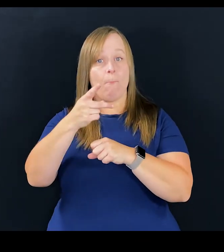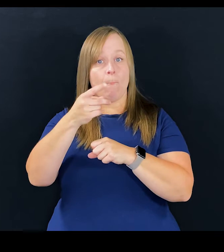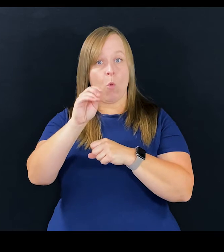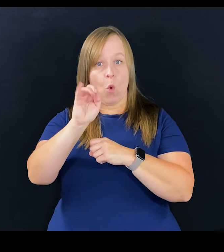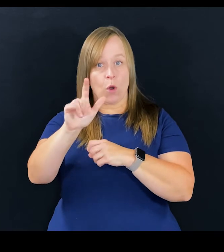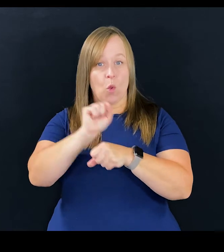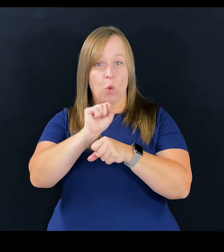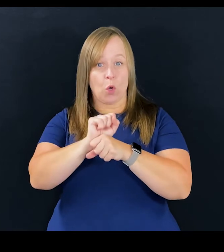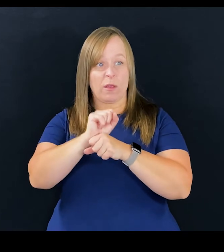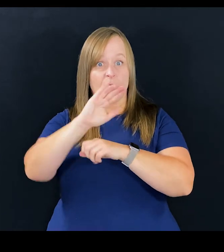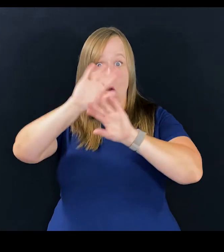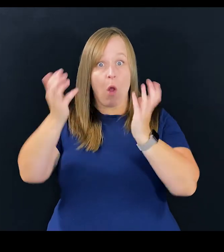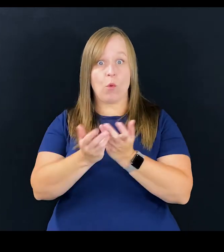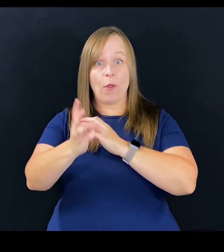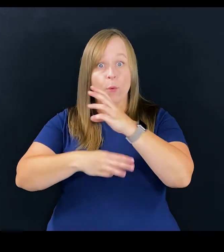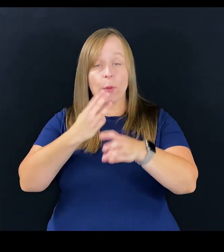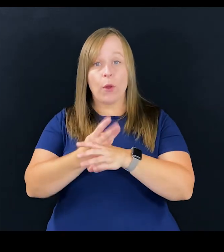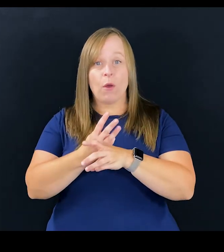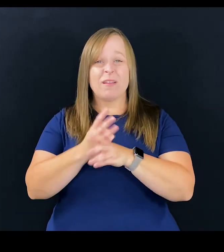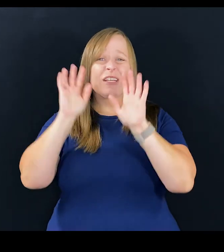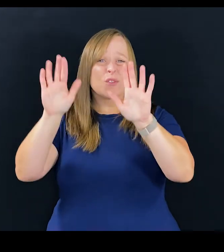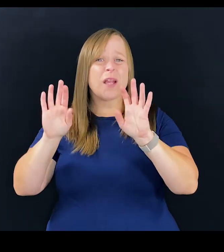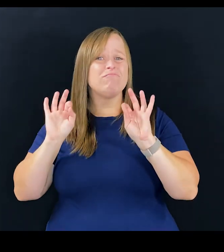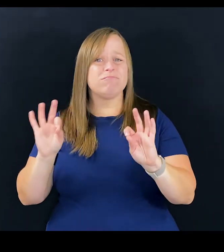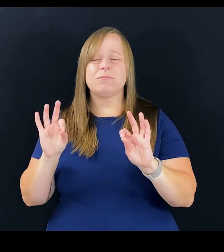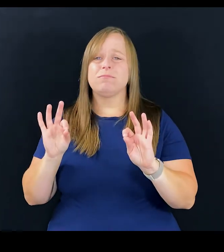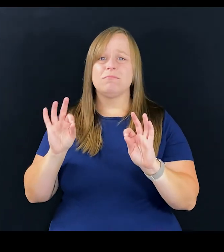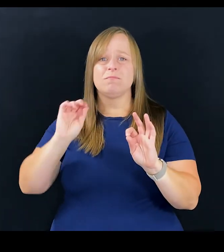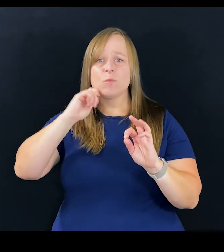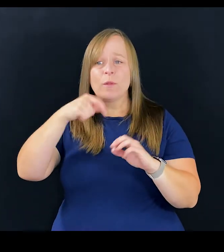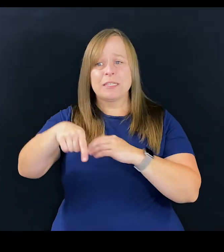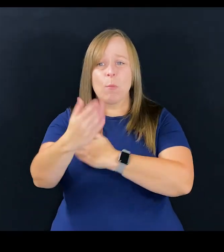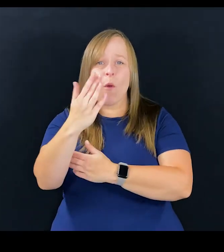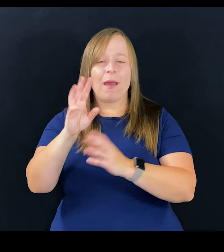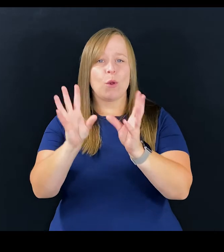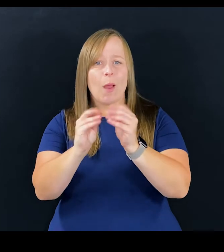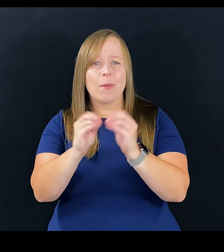that we've been working on around the world, and that's great, this morning I had a webinar